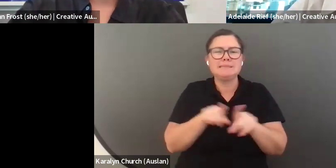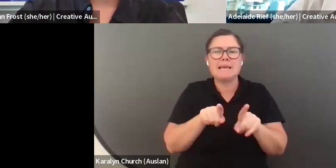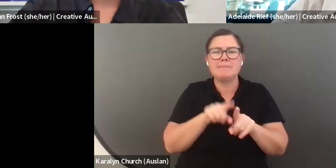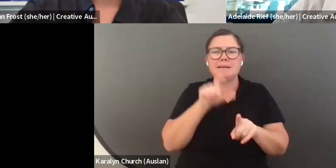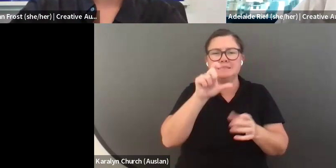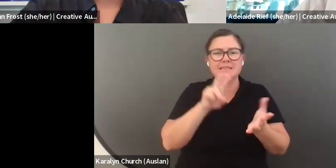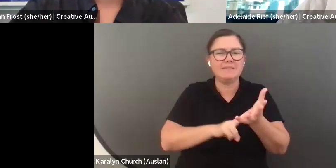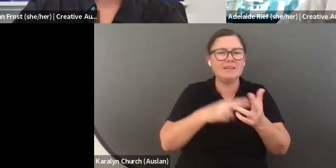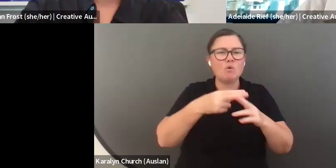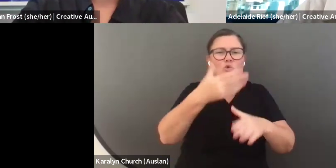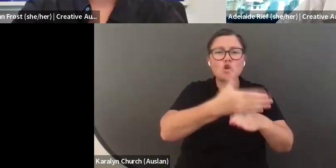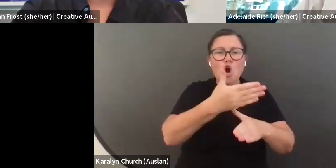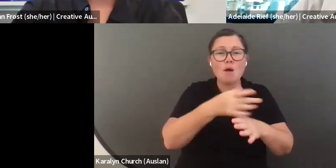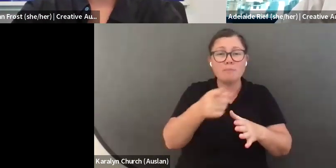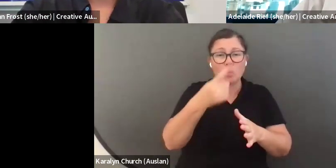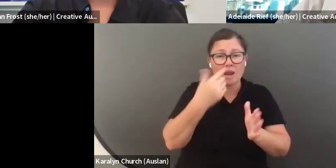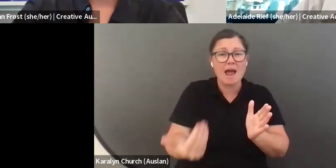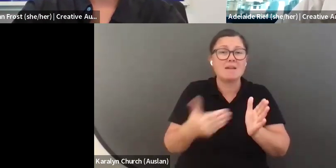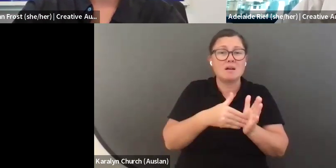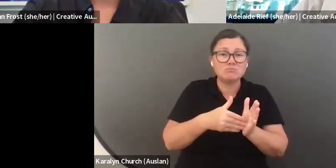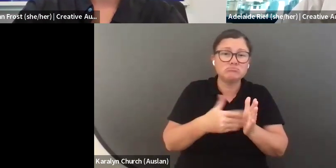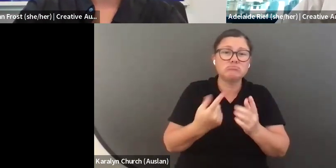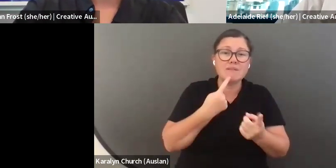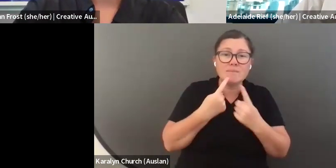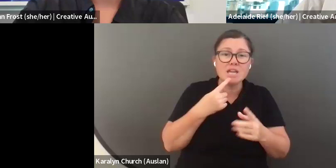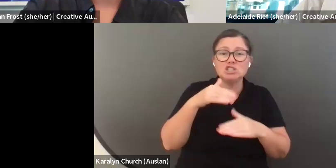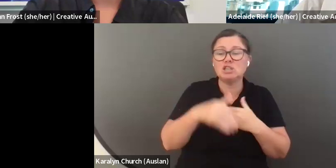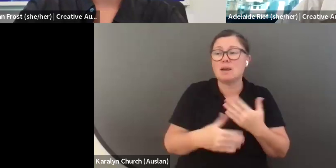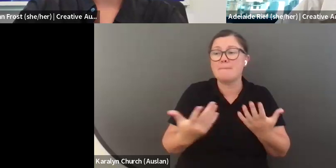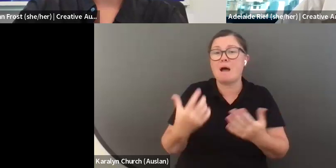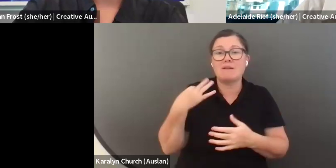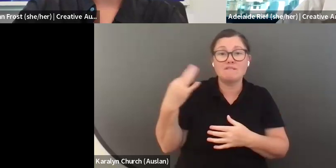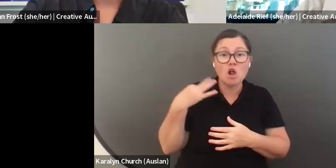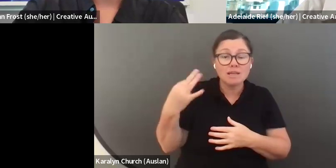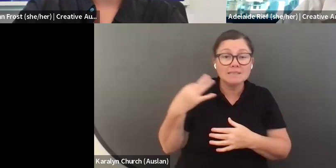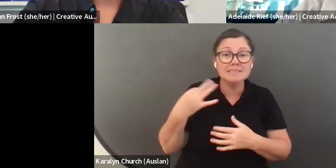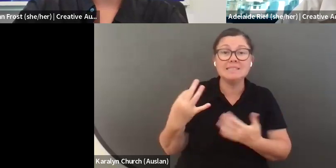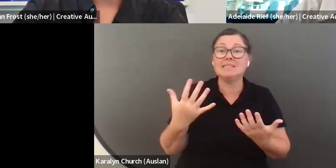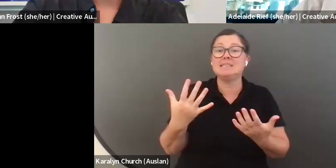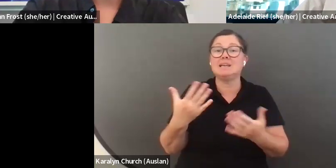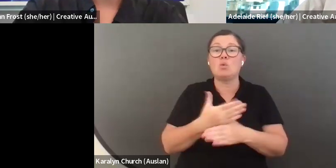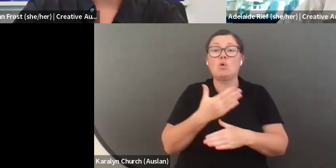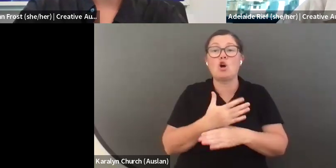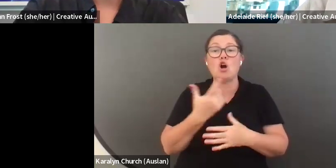In regards to the CV, it does not need to be like a resume for a job. You can include